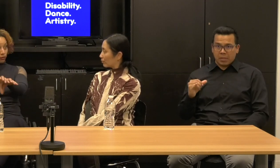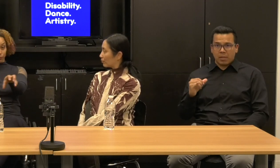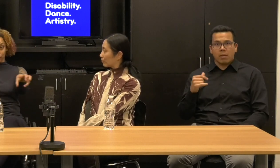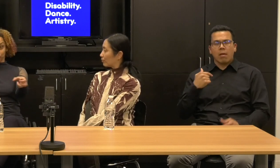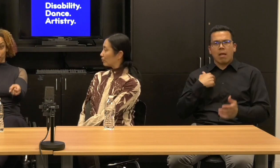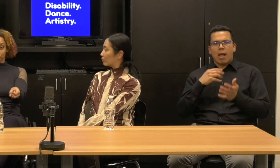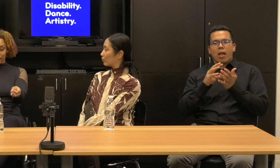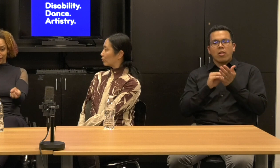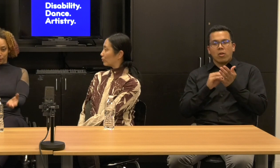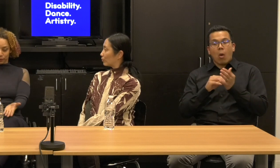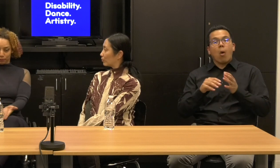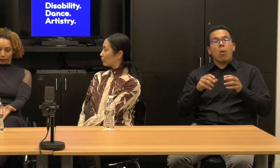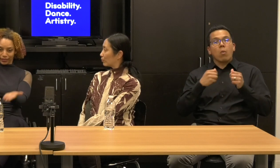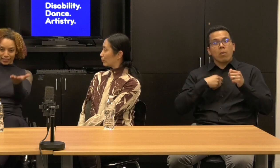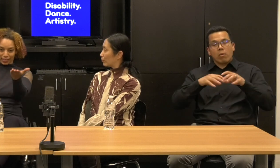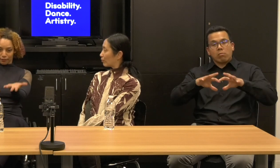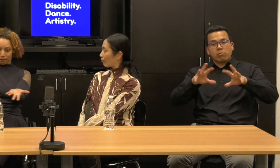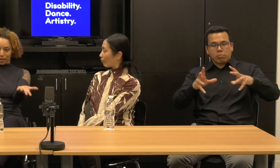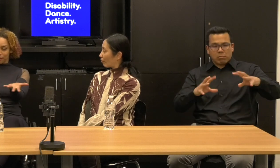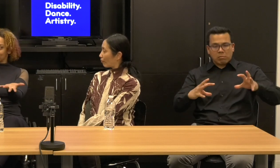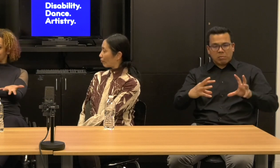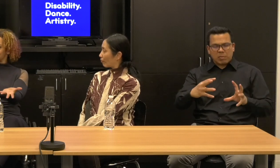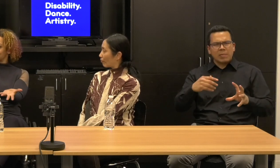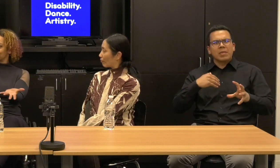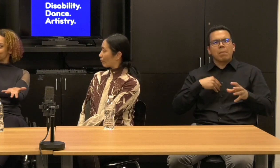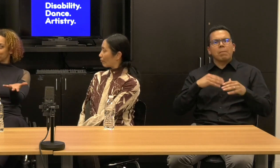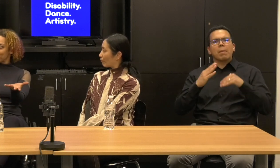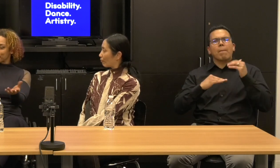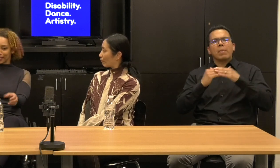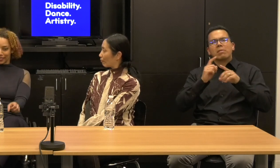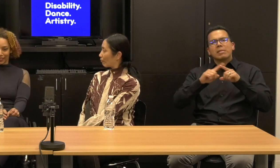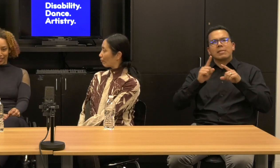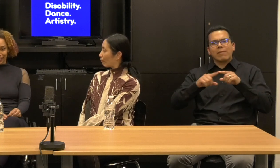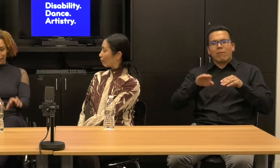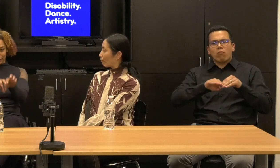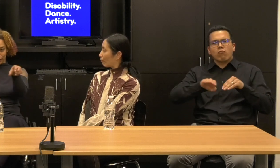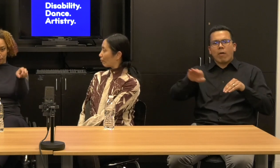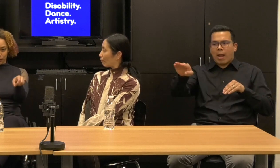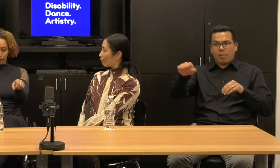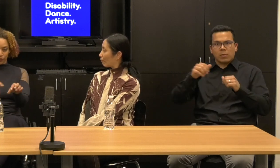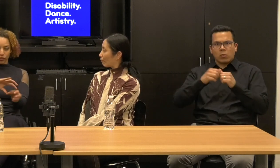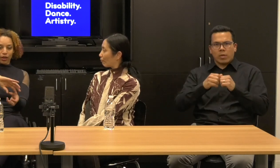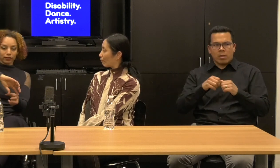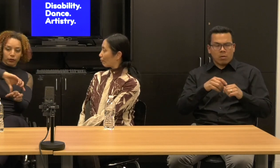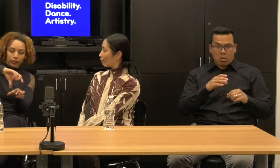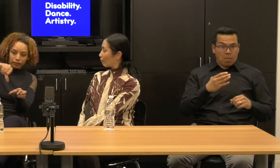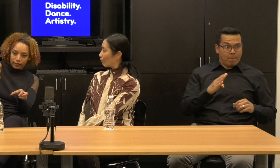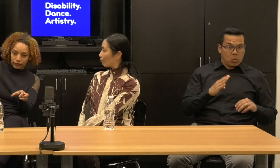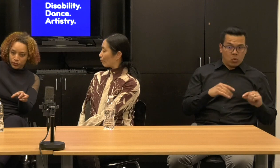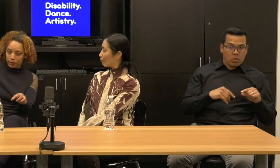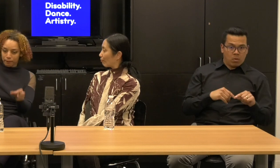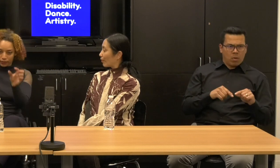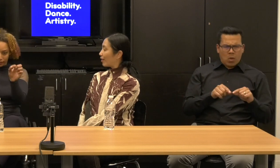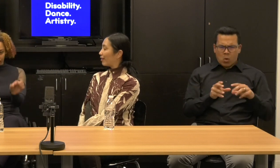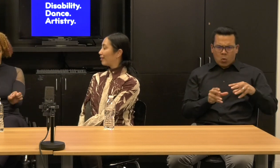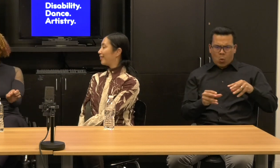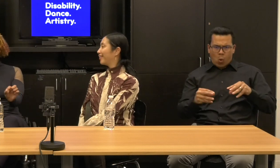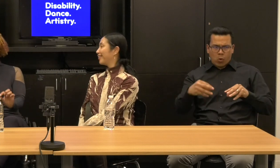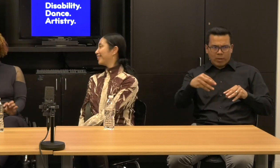over with sculpey and I was building these kinds of baby ramps over sculpey and like this is the blue piece and then you have to call it around this way and put it down like